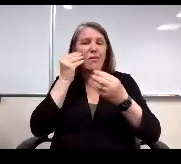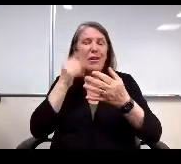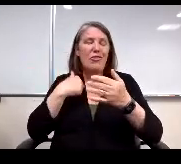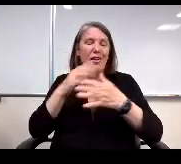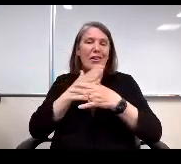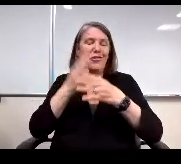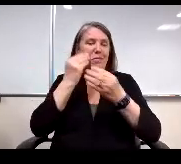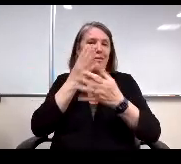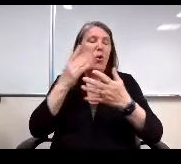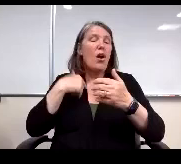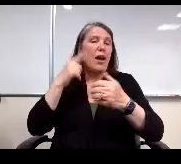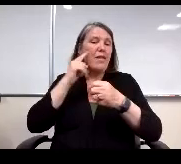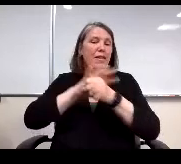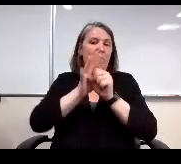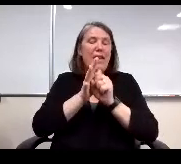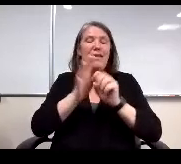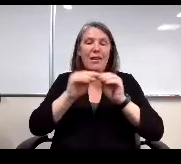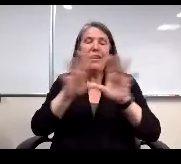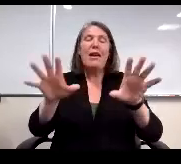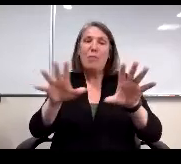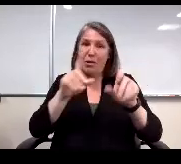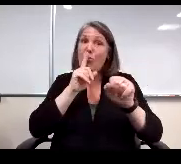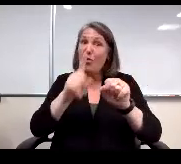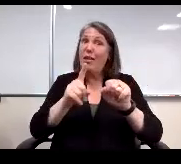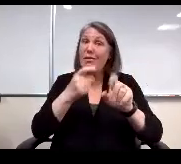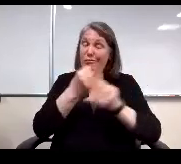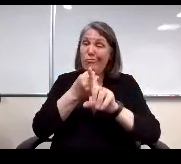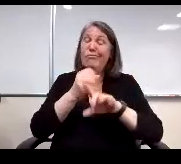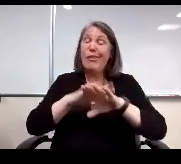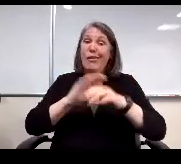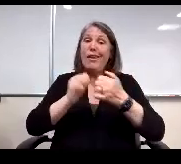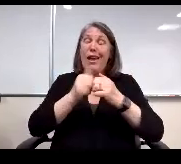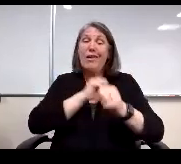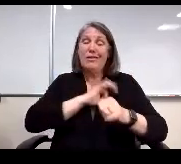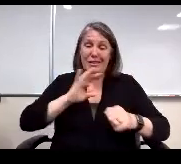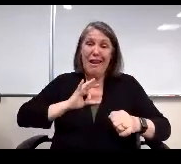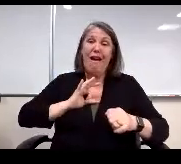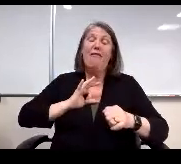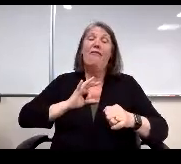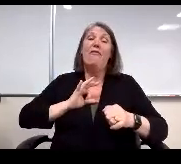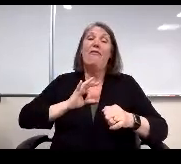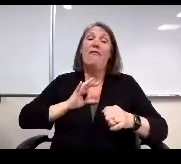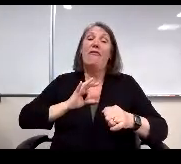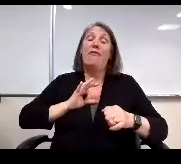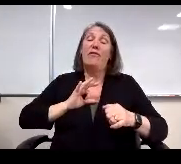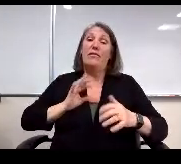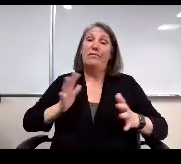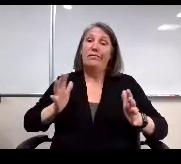pandemic did play a role in how staff reported perceptions of perseverance, much like courage. Next line please.